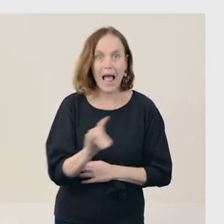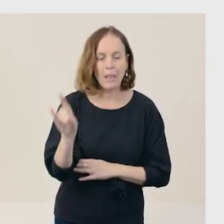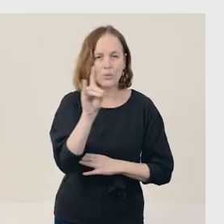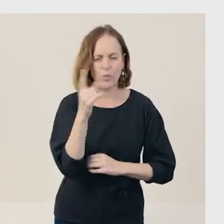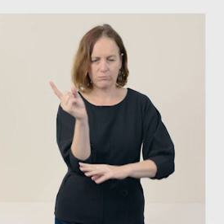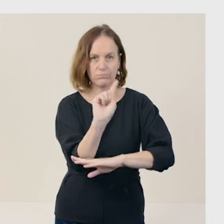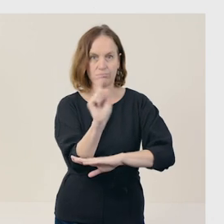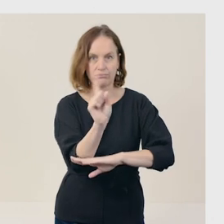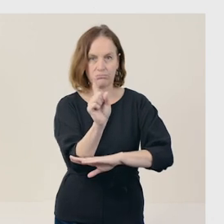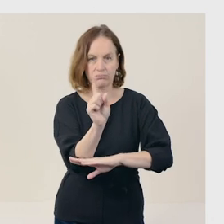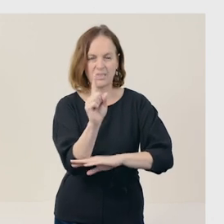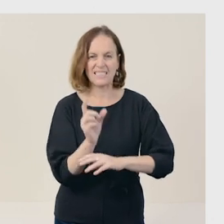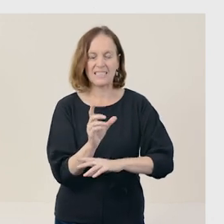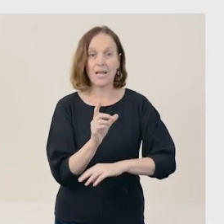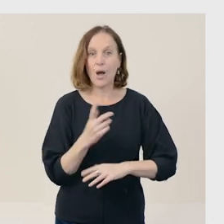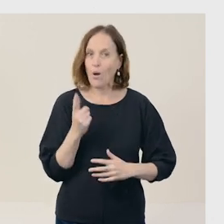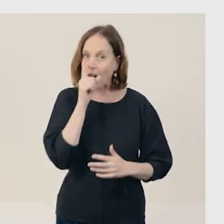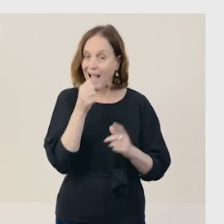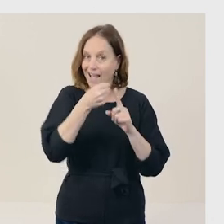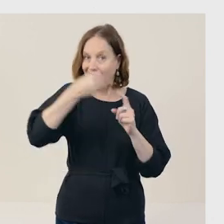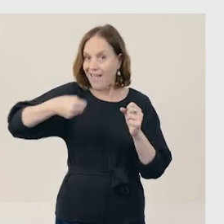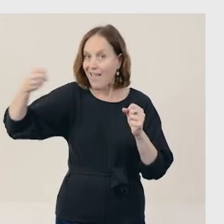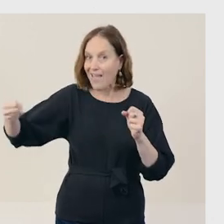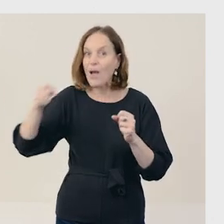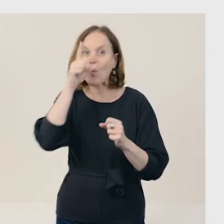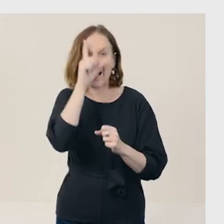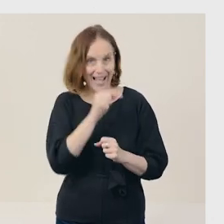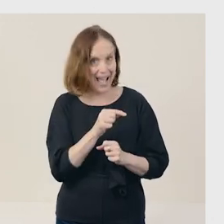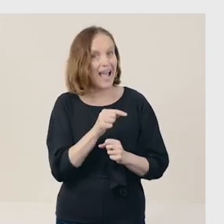But, this could be expanded to show more of our knowledge.